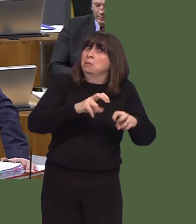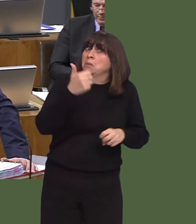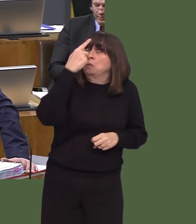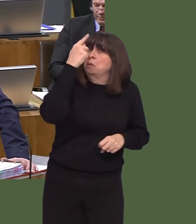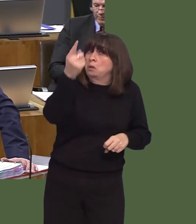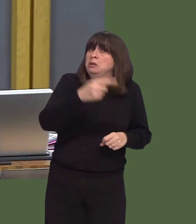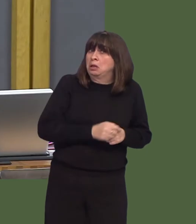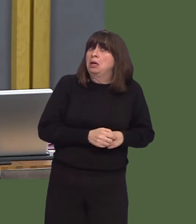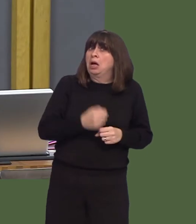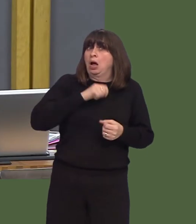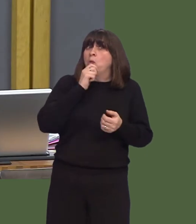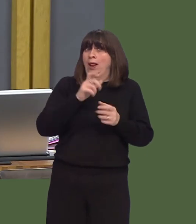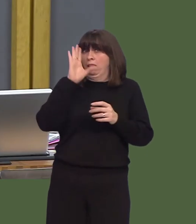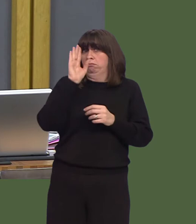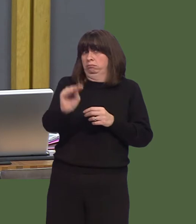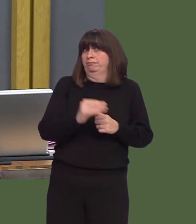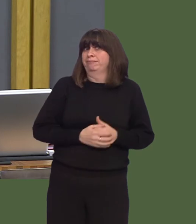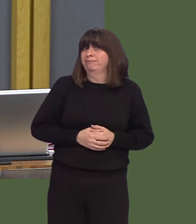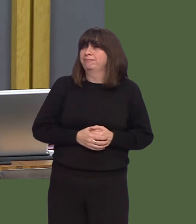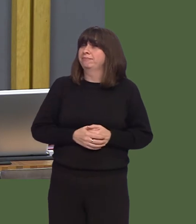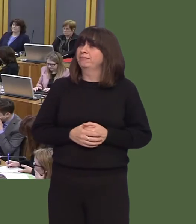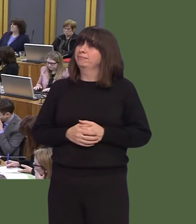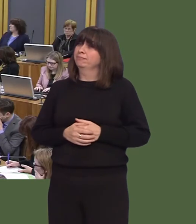write to the Member further on.